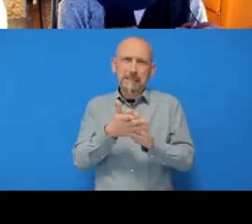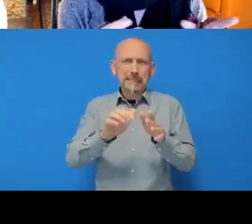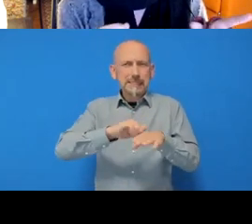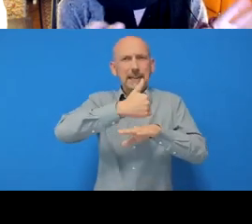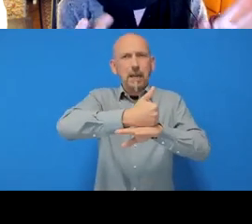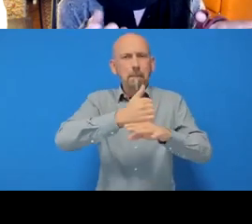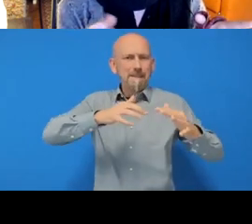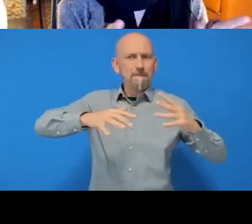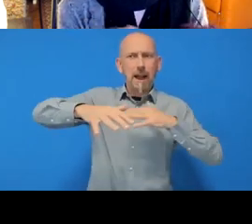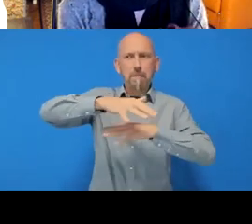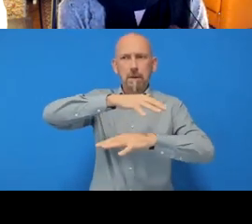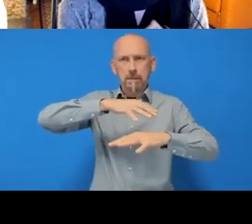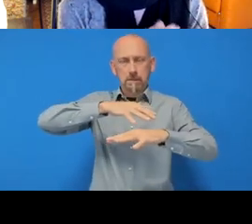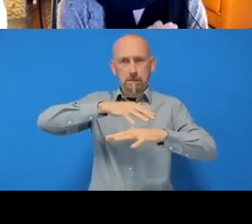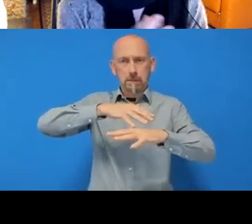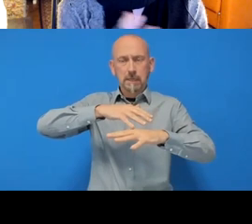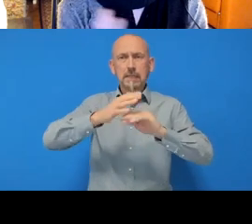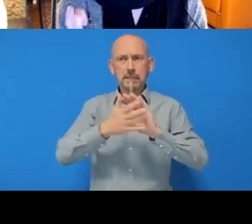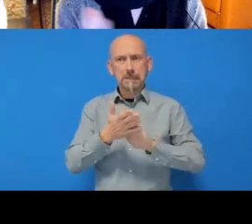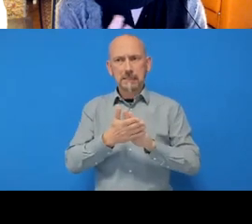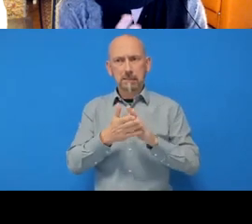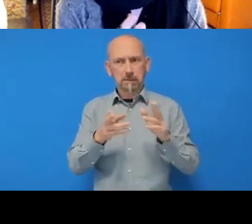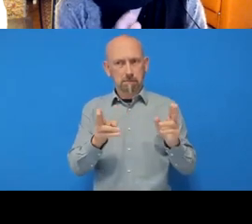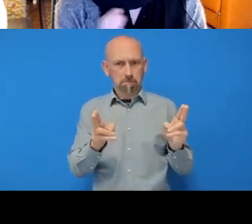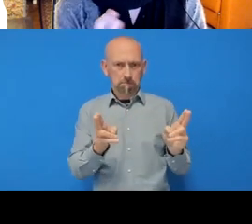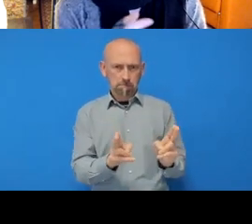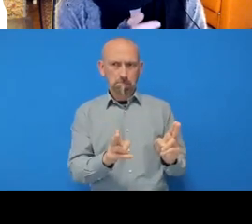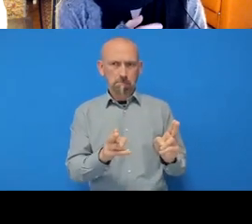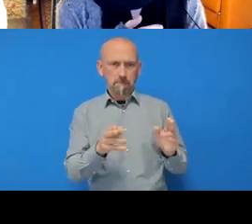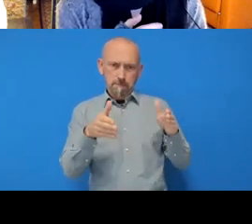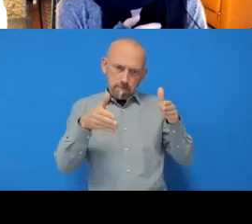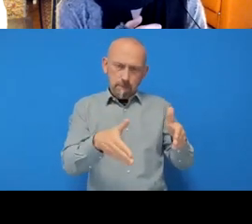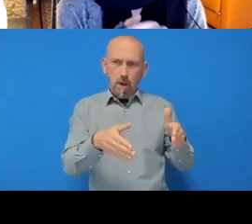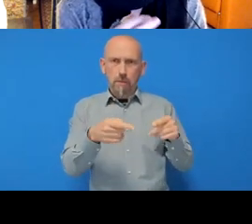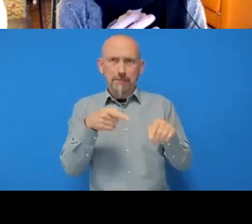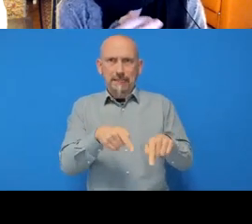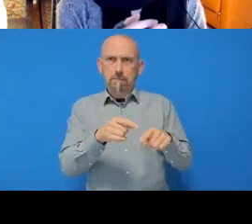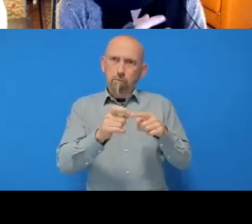yeah limited to the current thing that you're working on in the current folder